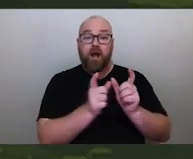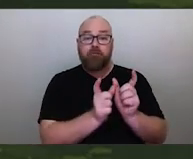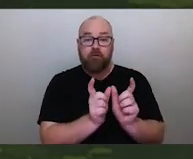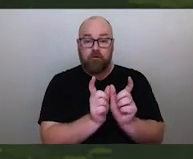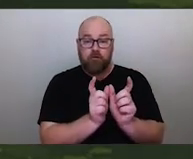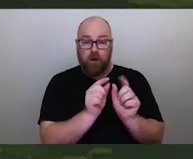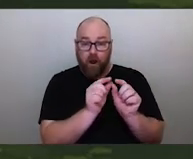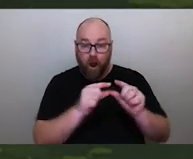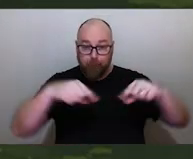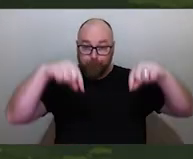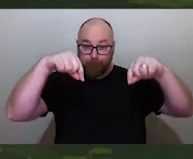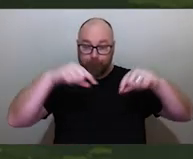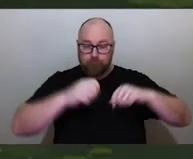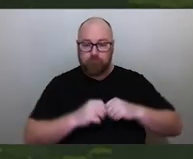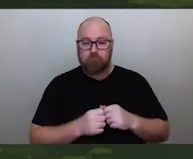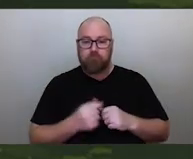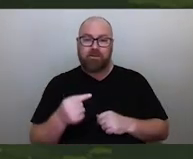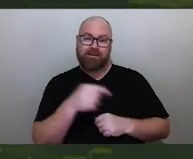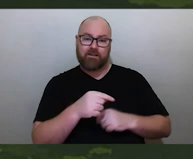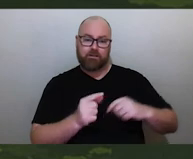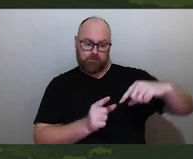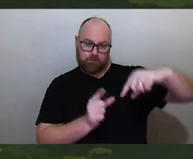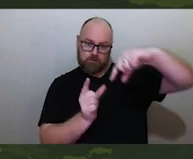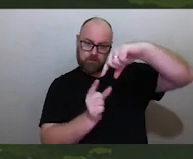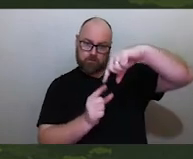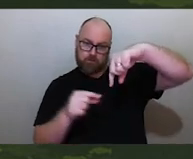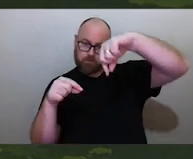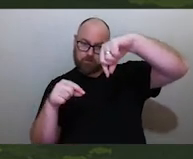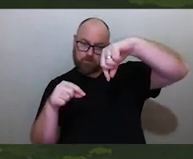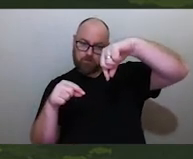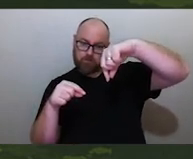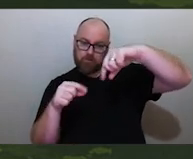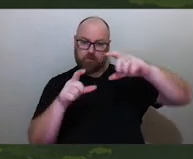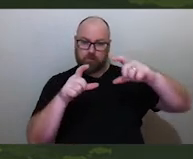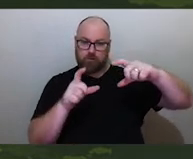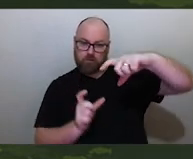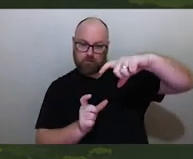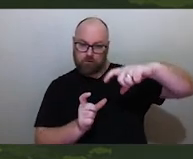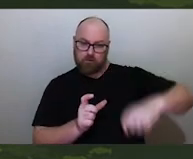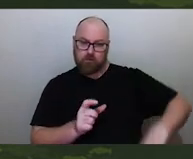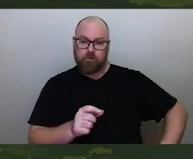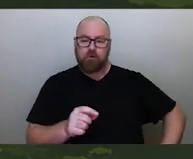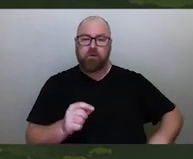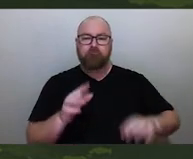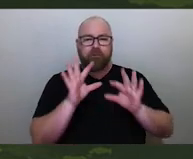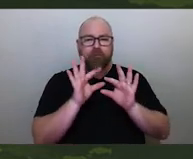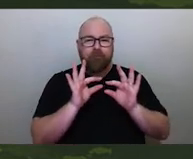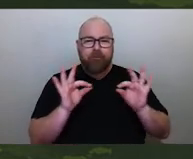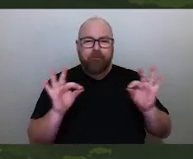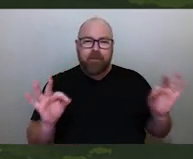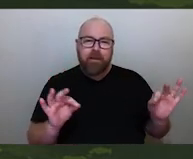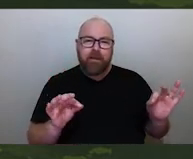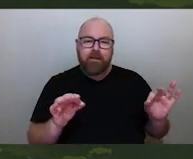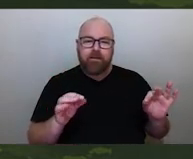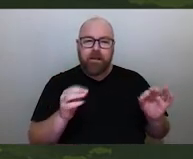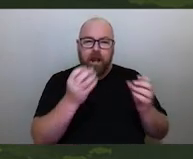And you see in the other image, the points are off at an angle. You see thin cirrus clouds in the sky and the ocean looks very calm.